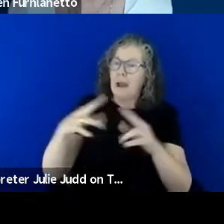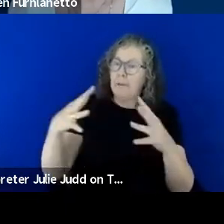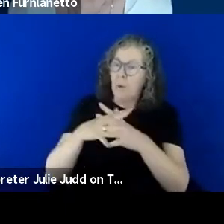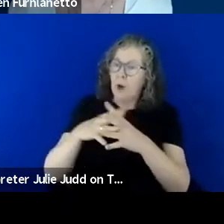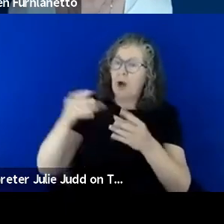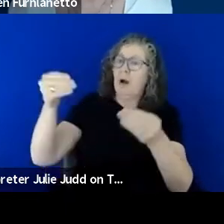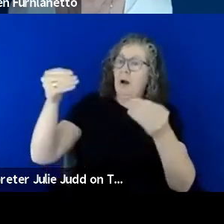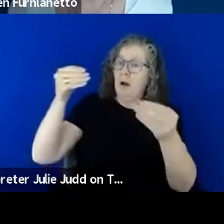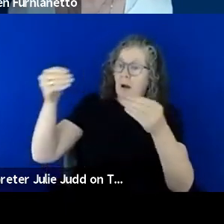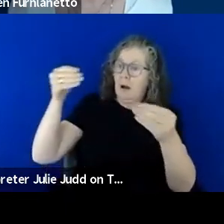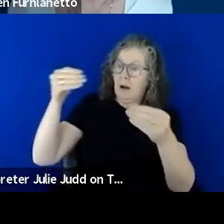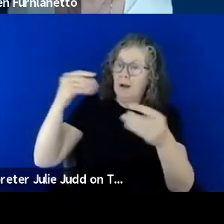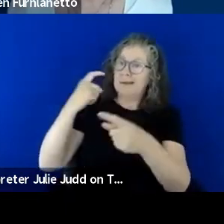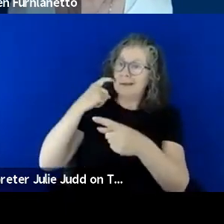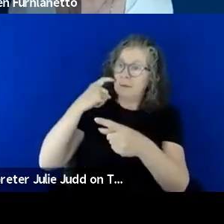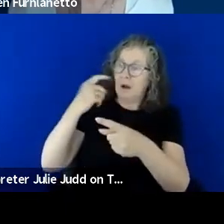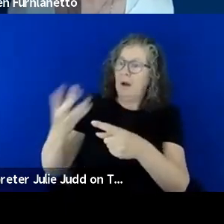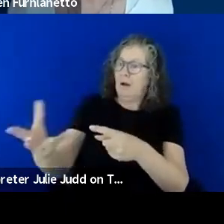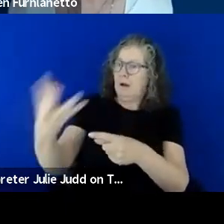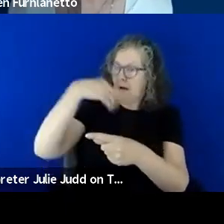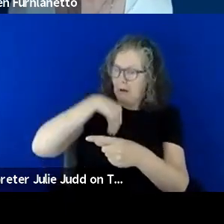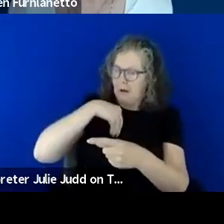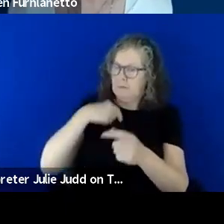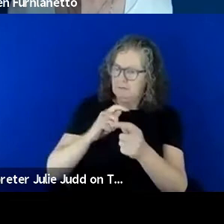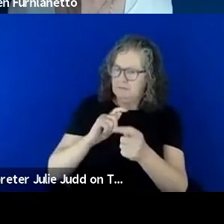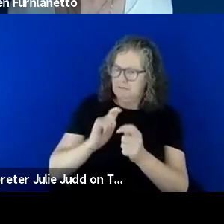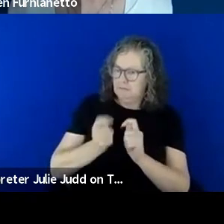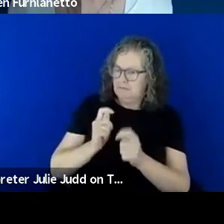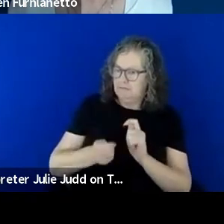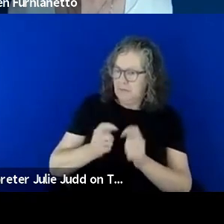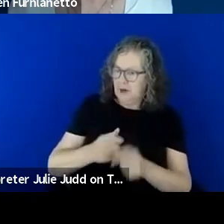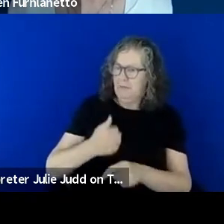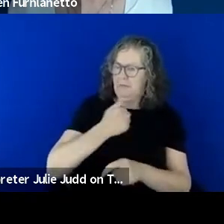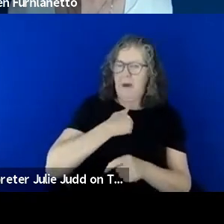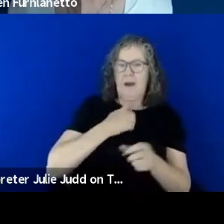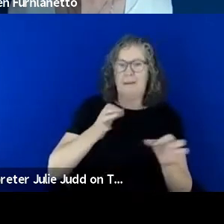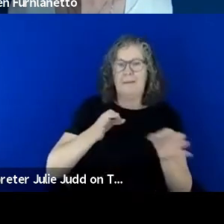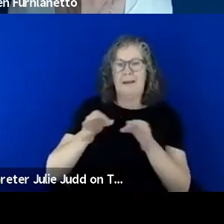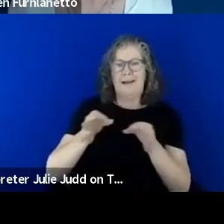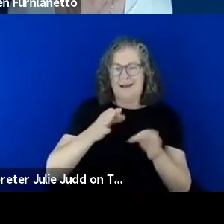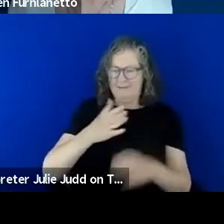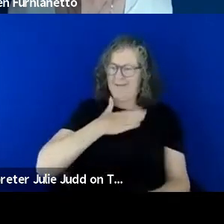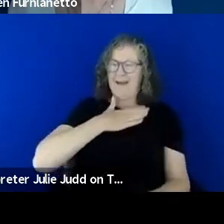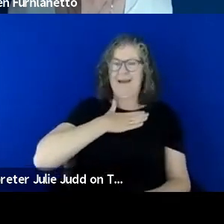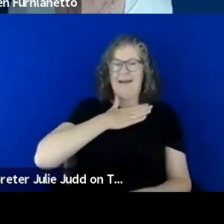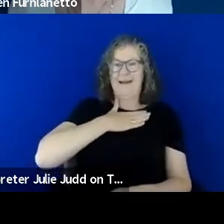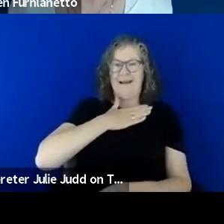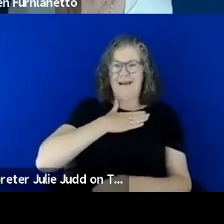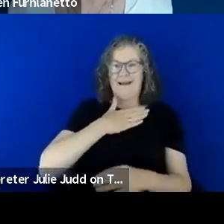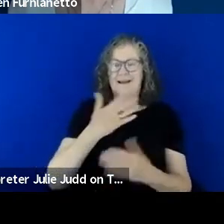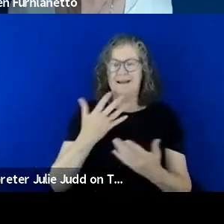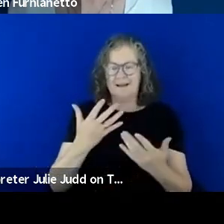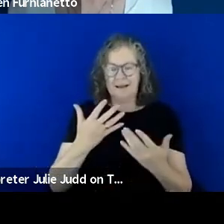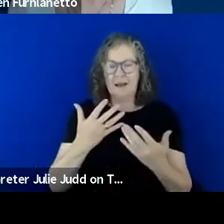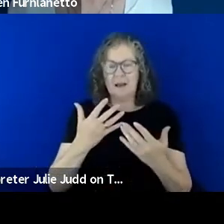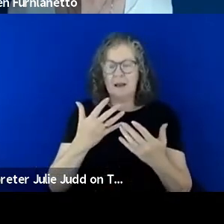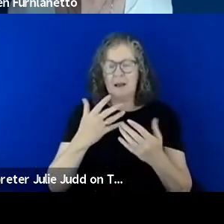and that they own it and so for a whole series of reasons um thinking about this it is about